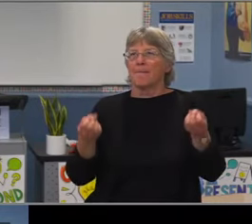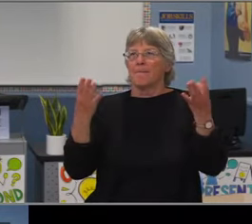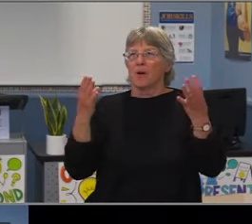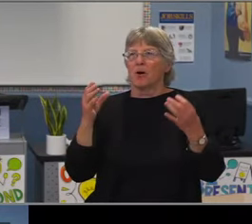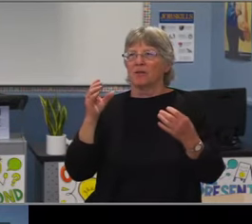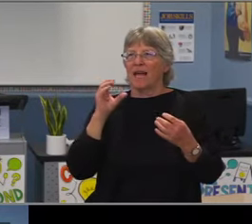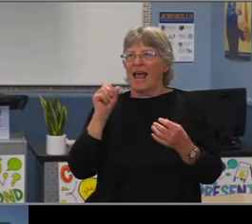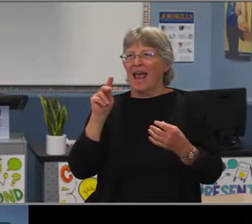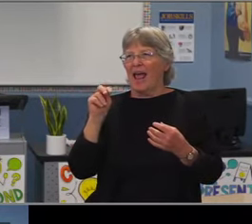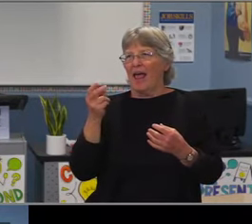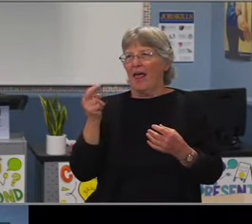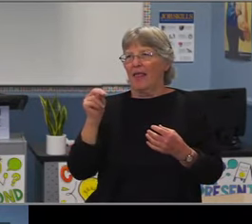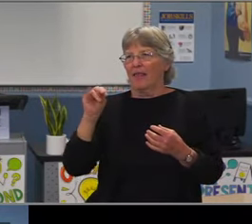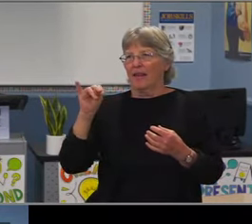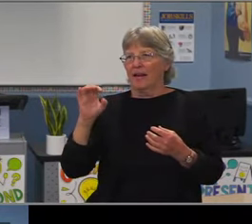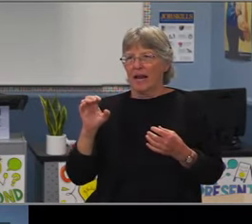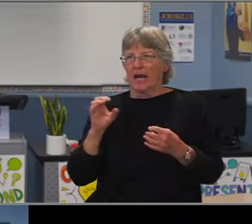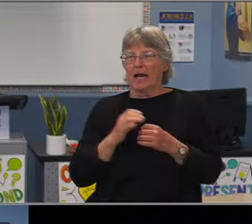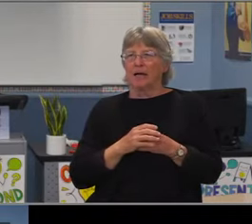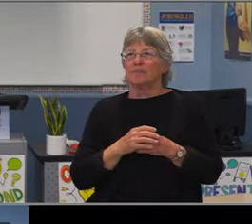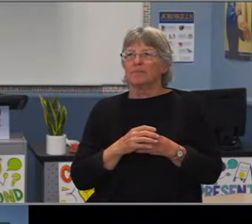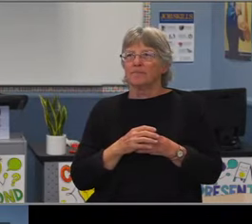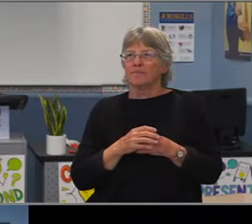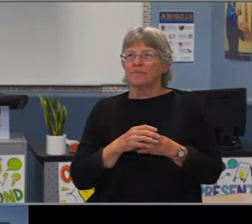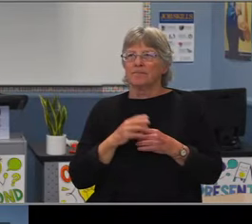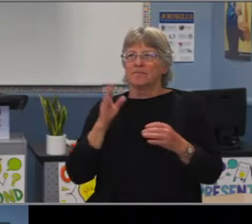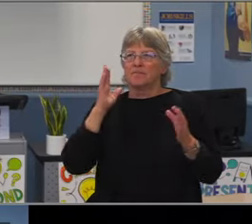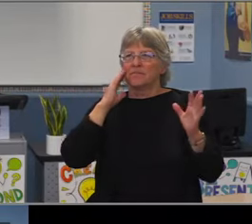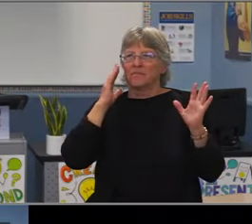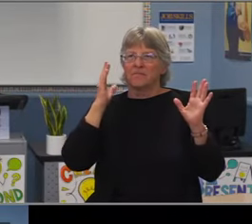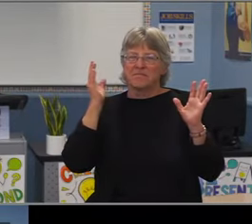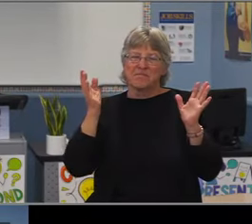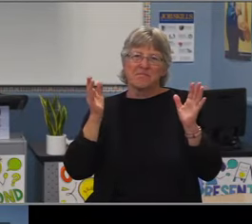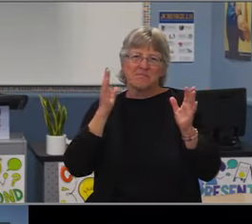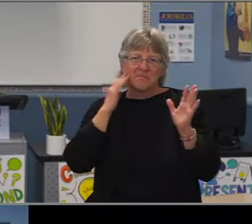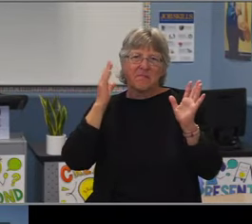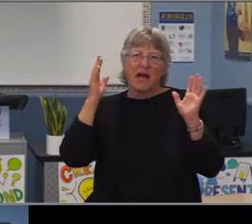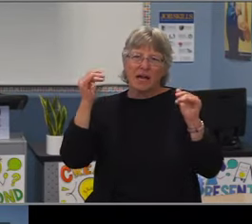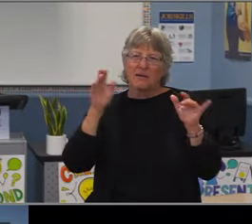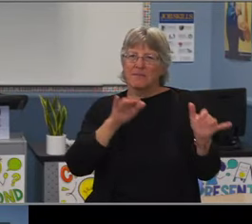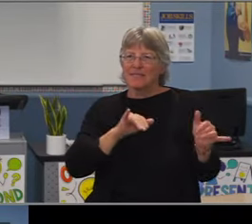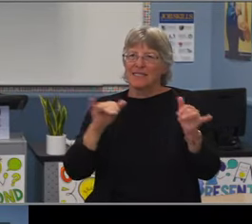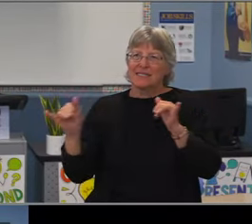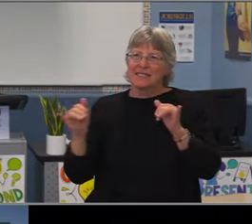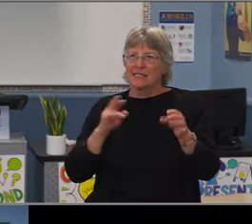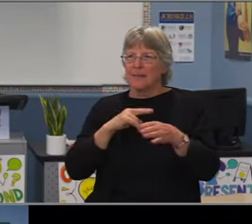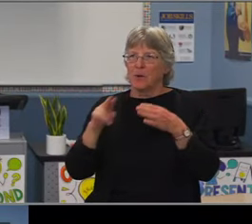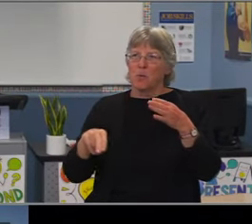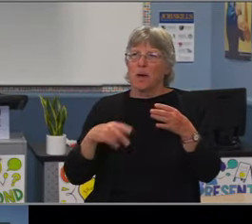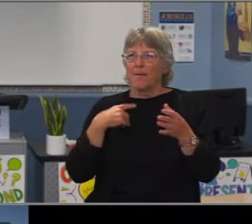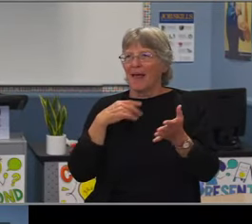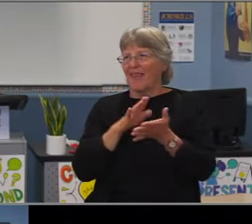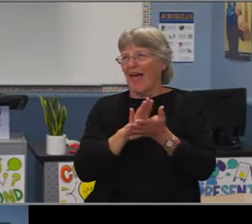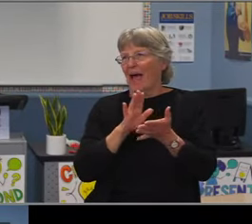making a significant impact in our community as members of the board. The LBUSD is deeply indebted